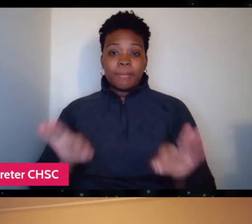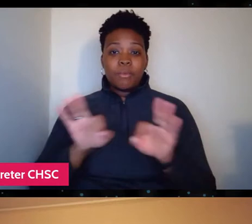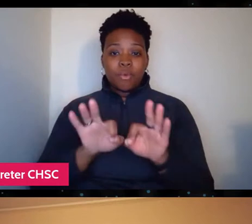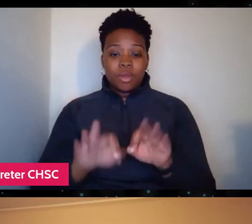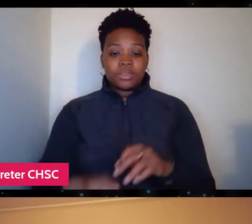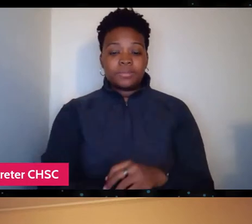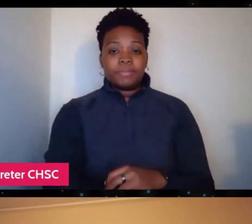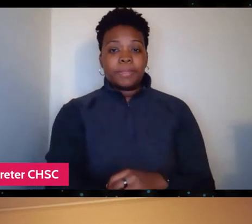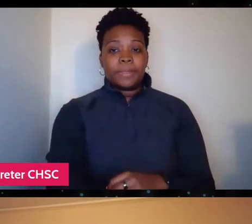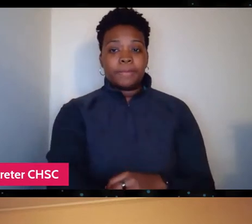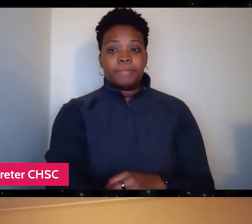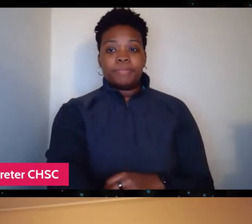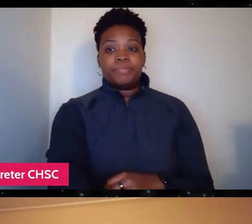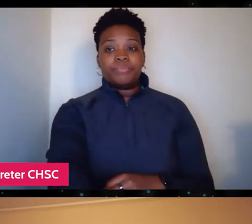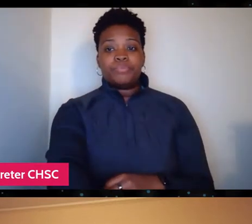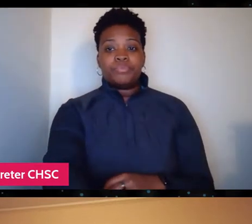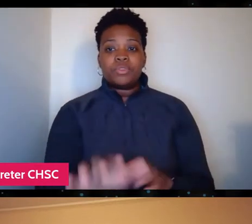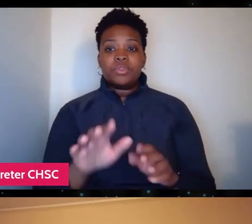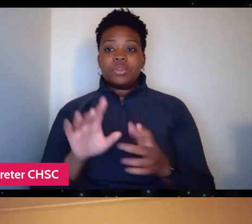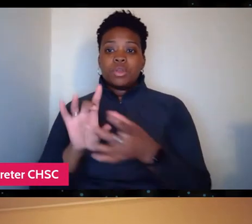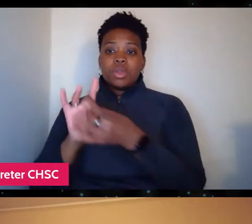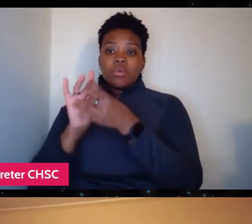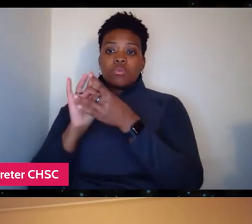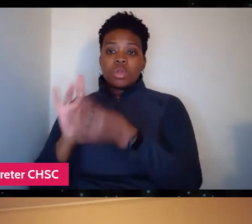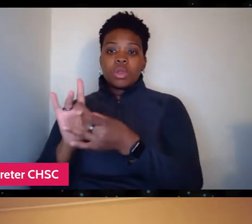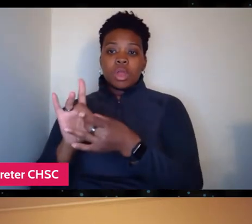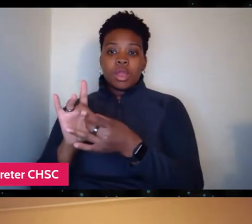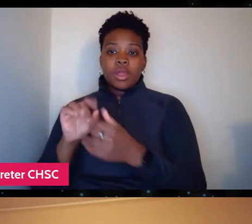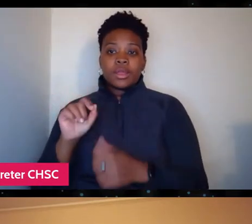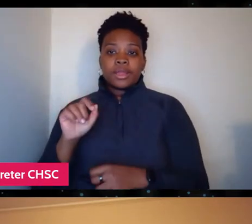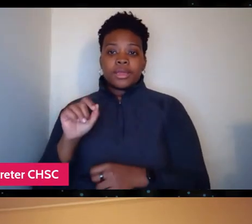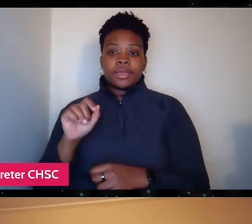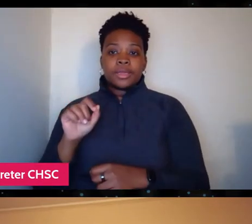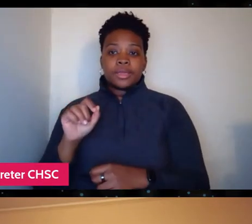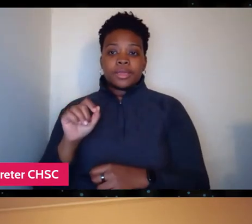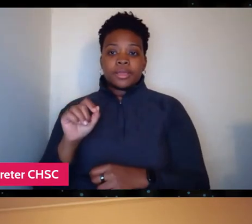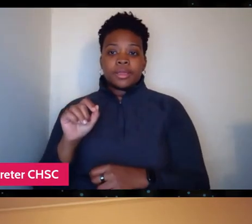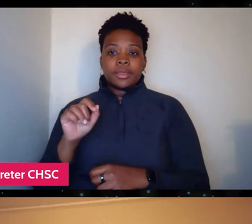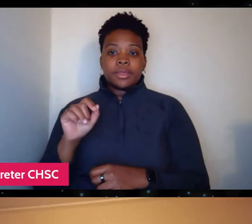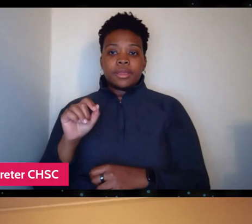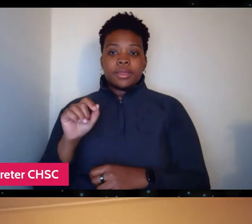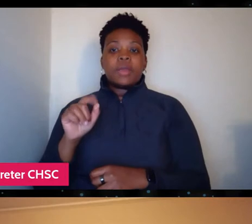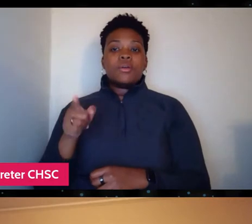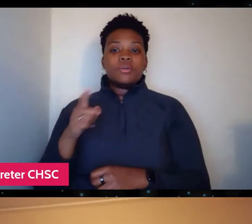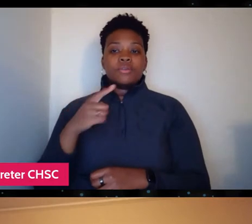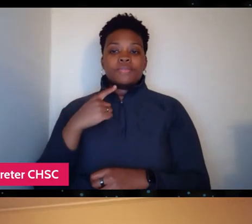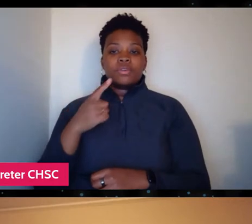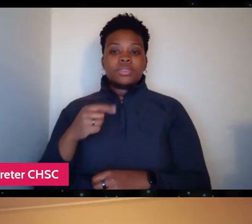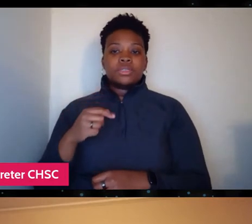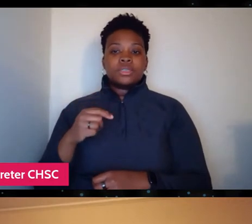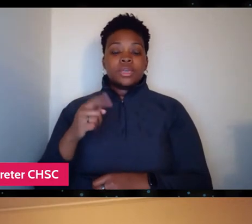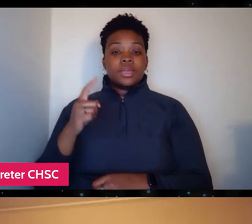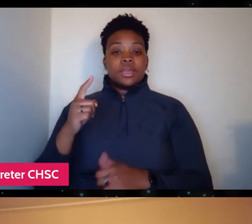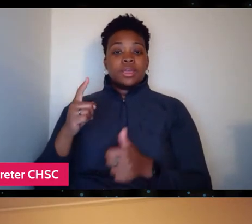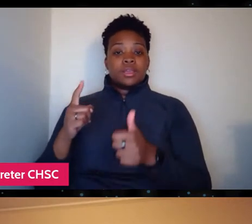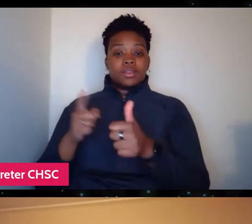And in terms of what they've been doing, since then in the first year, it was RAM has continued the legacy